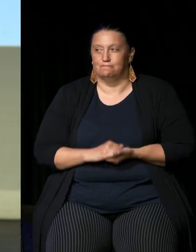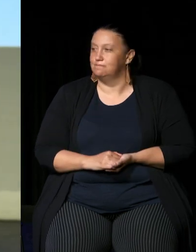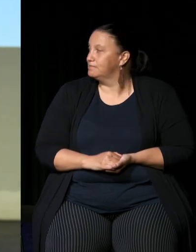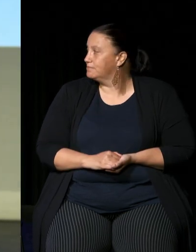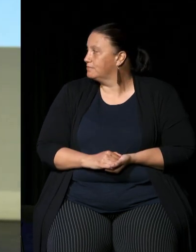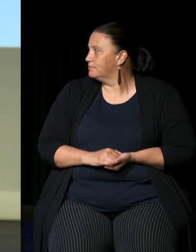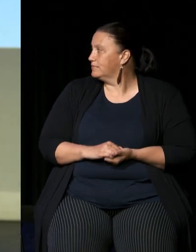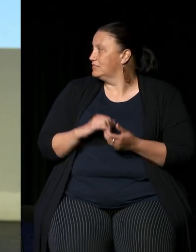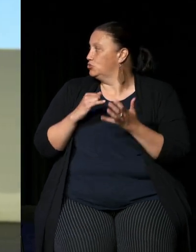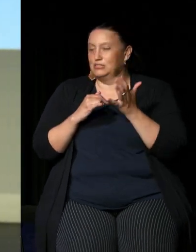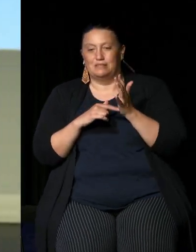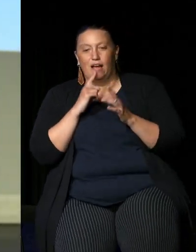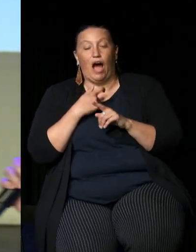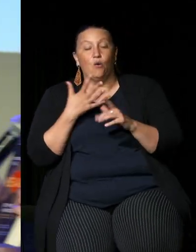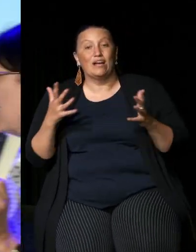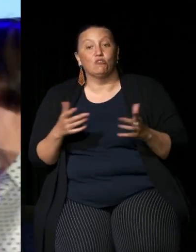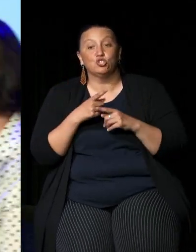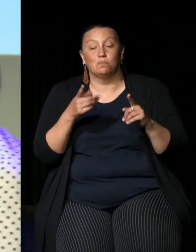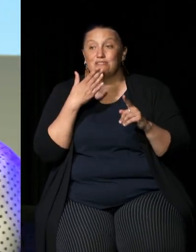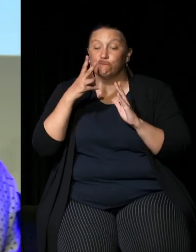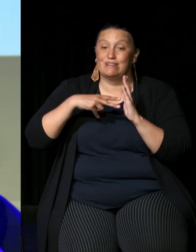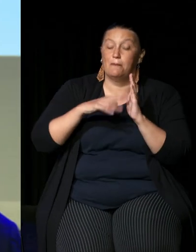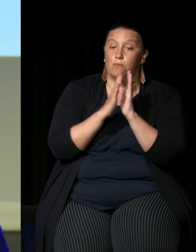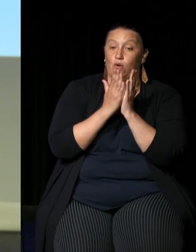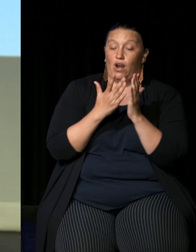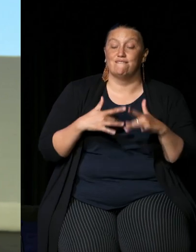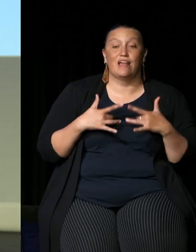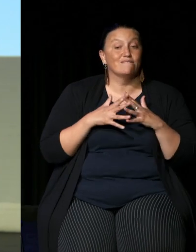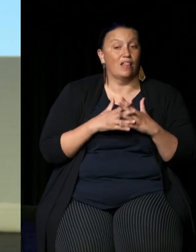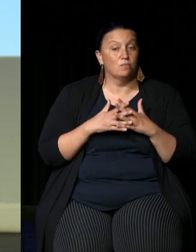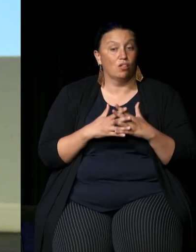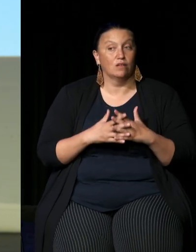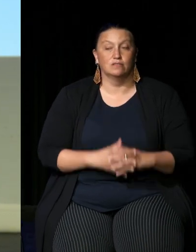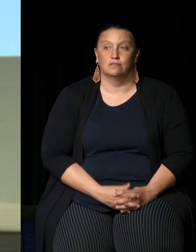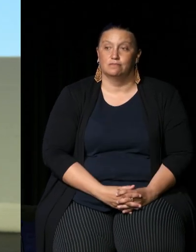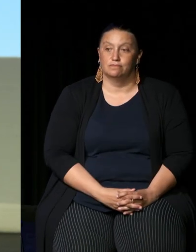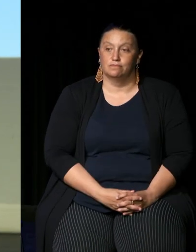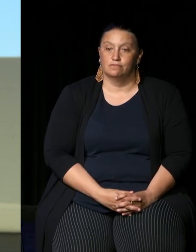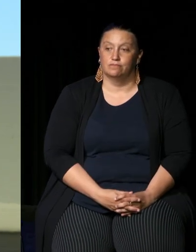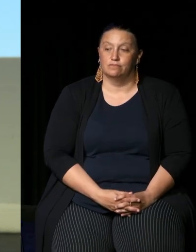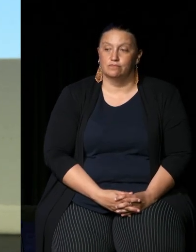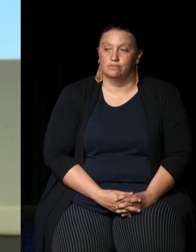I'm going to encourage people to read a book that I found really valuable the um so Thomas Mayo has